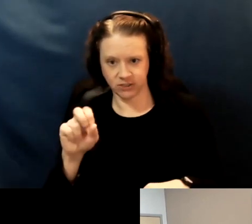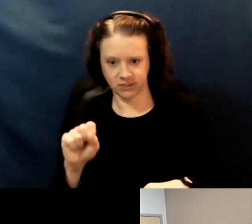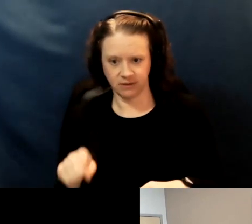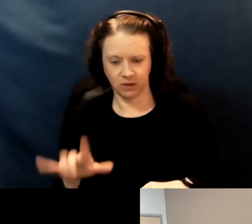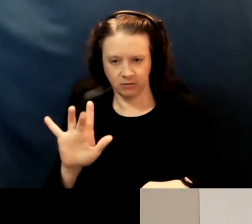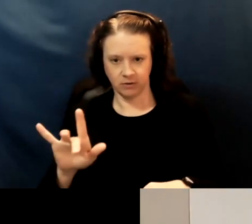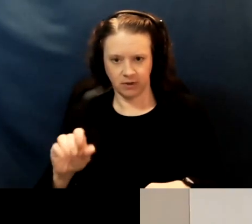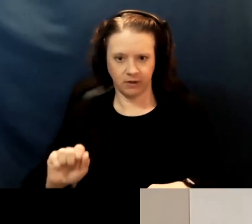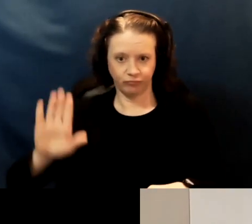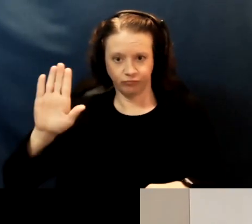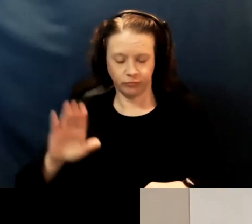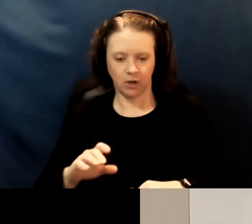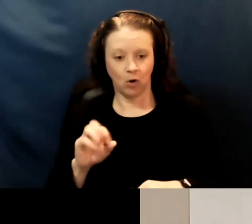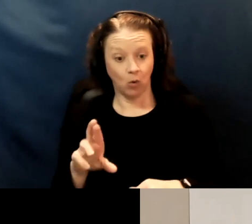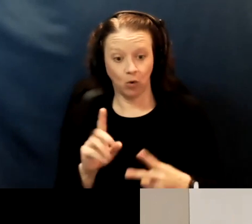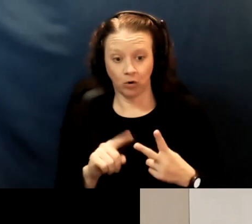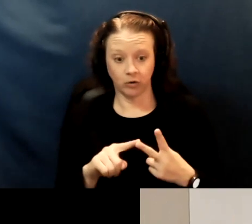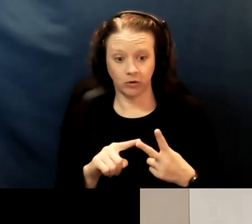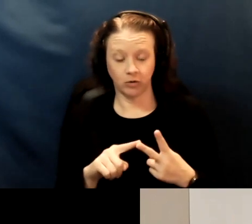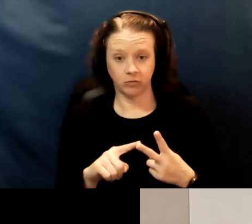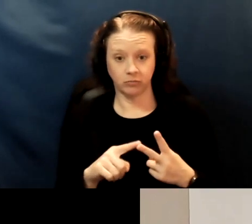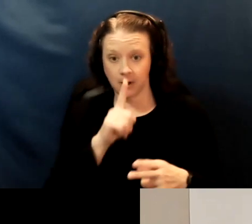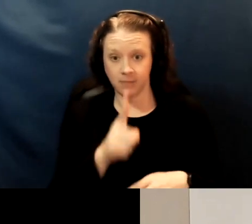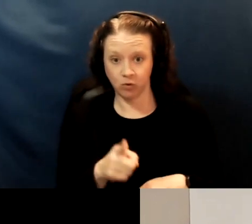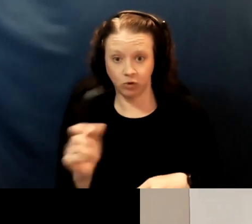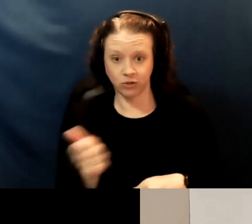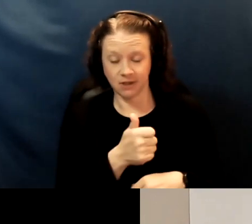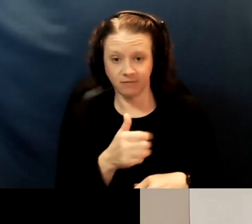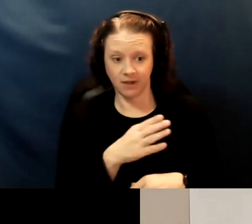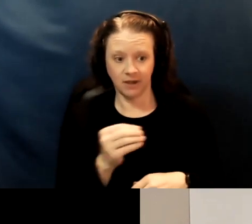or unmute yourself and I'll sort of watch